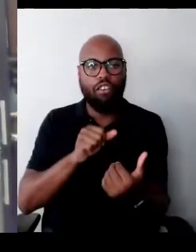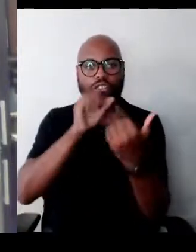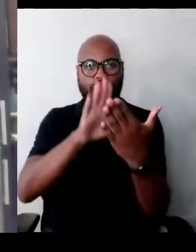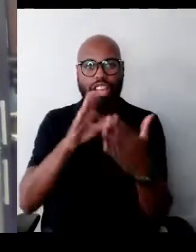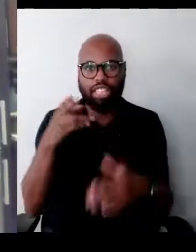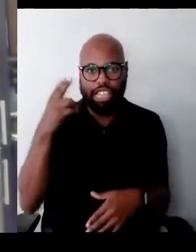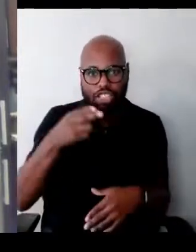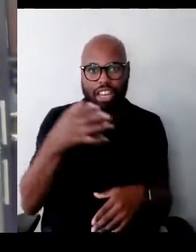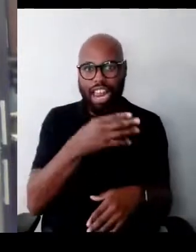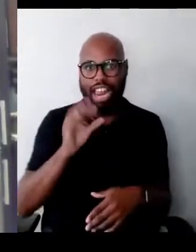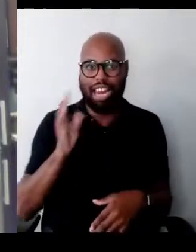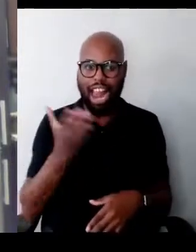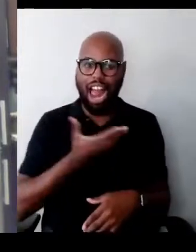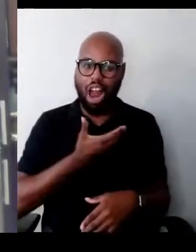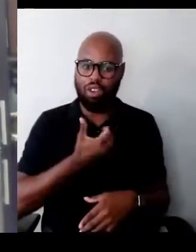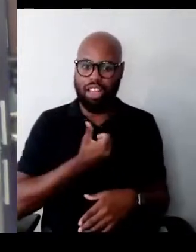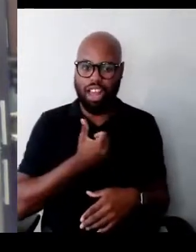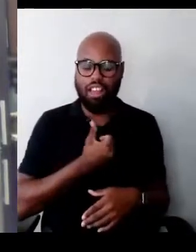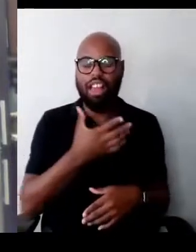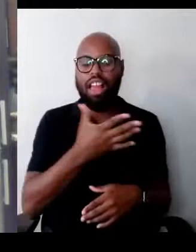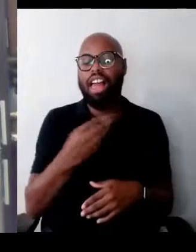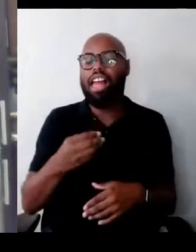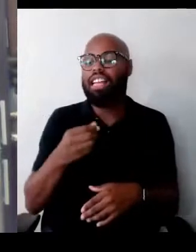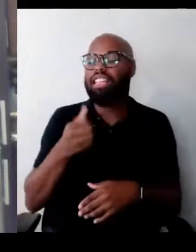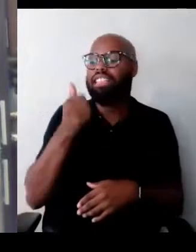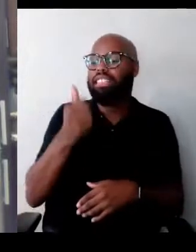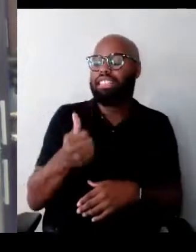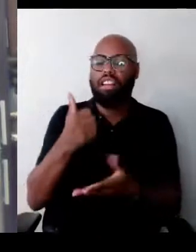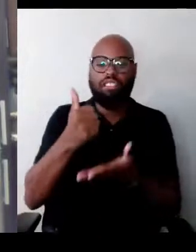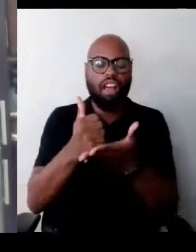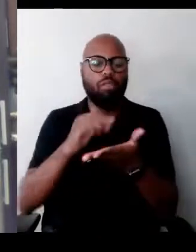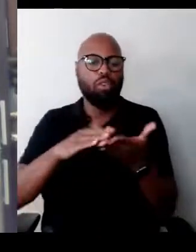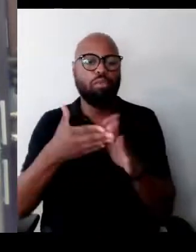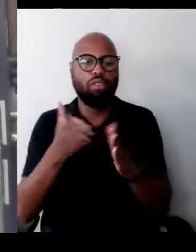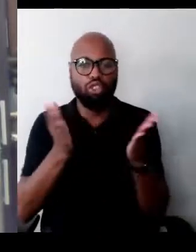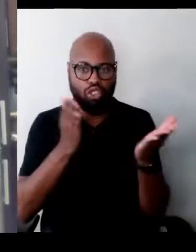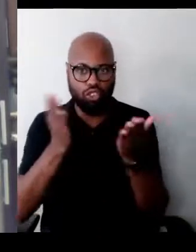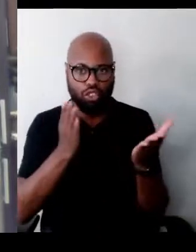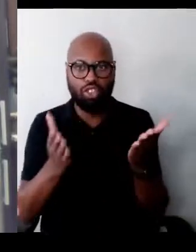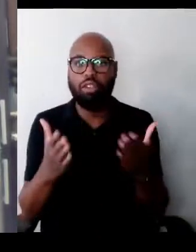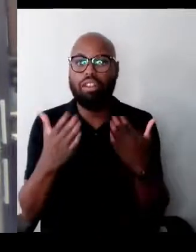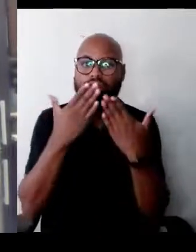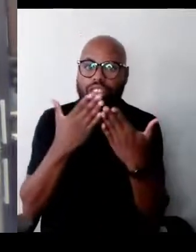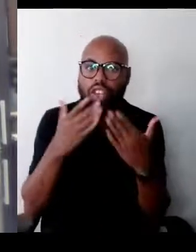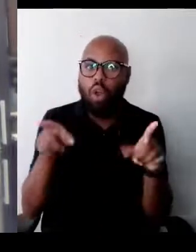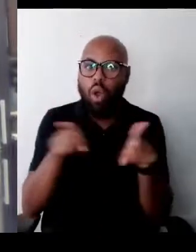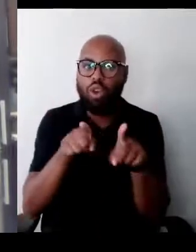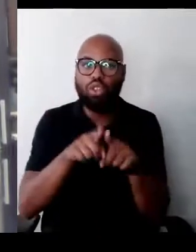as well as Self-help Community Services. We want to say thank you also to our ASL interpreters